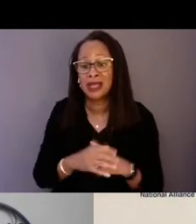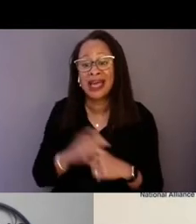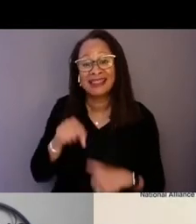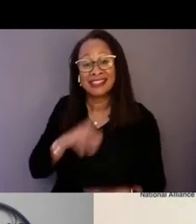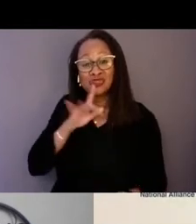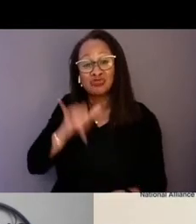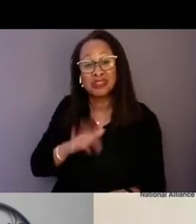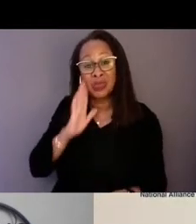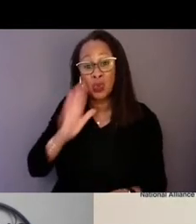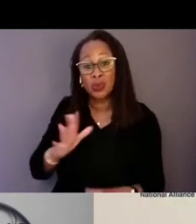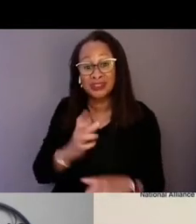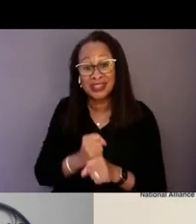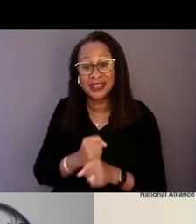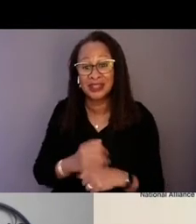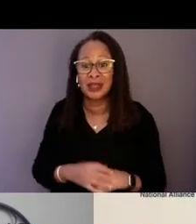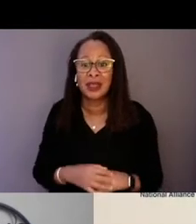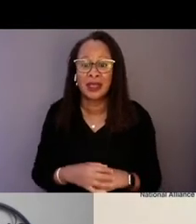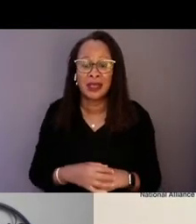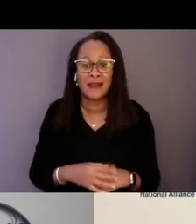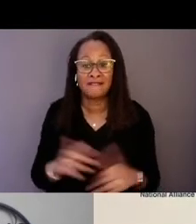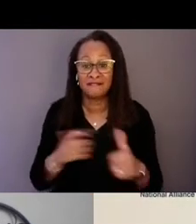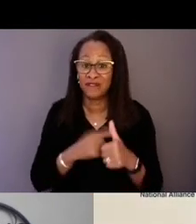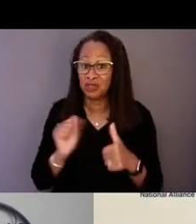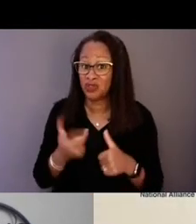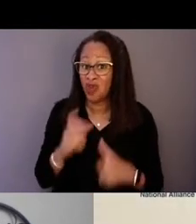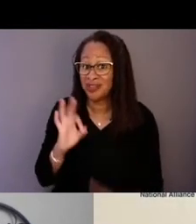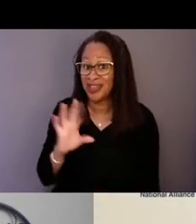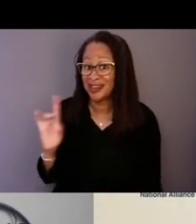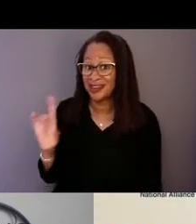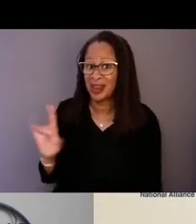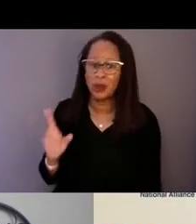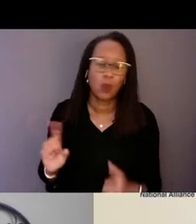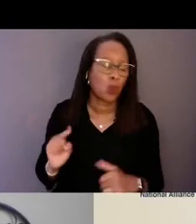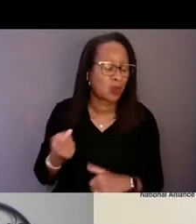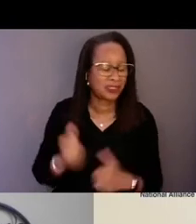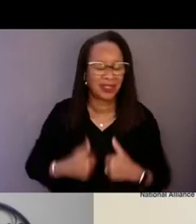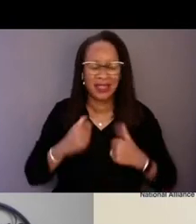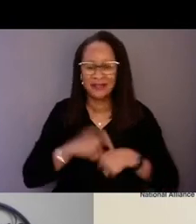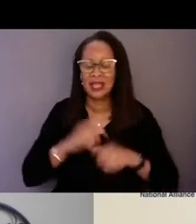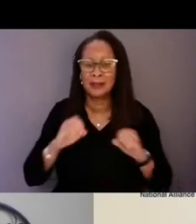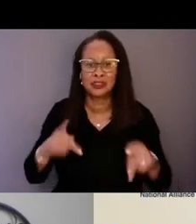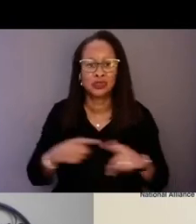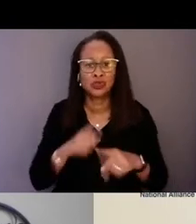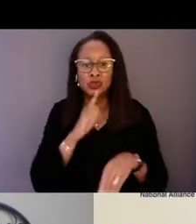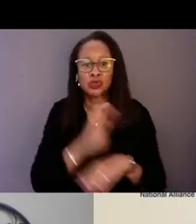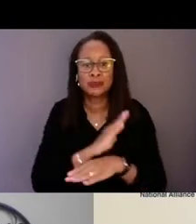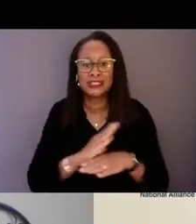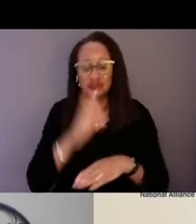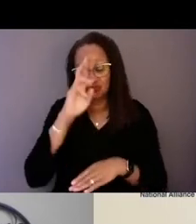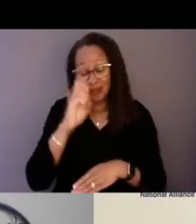Well, first of all, 988, once-in-a-lifetime opportunity for us to actually reimagine crisis response